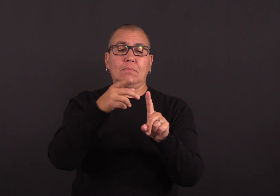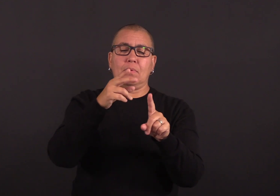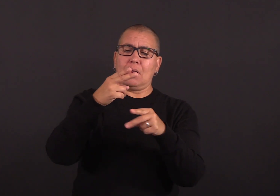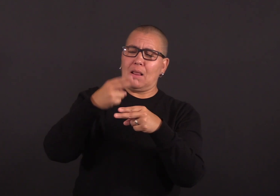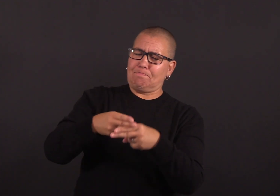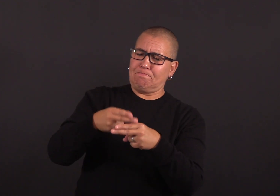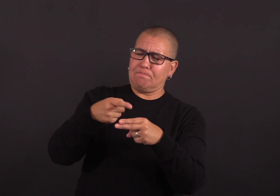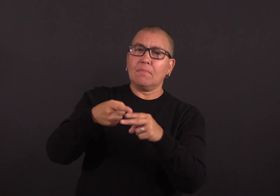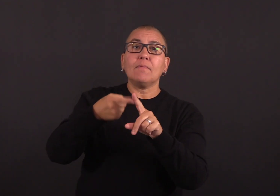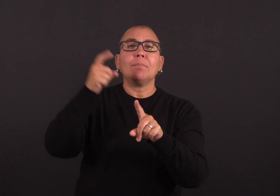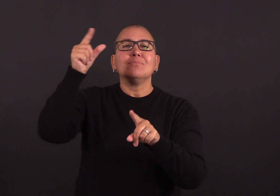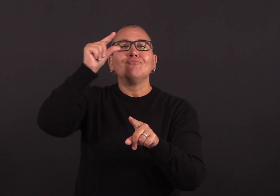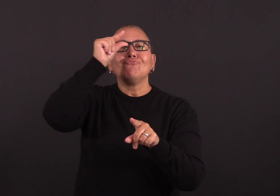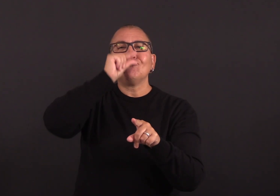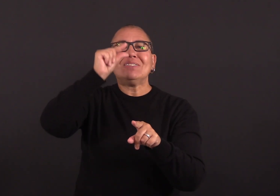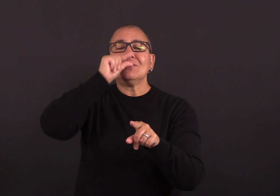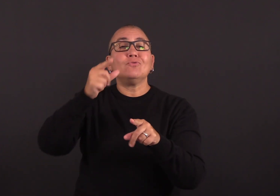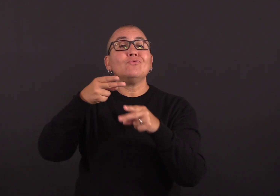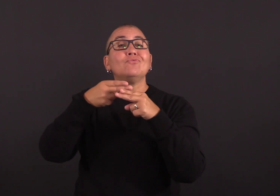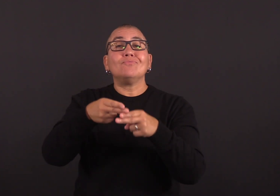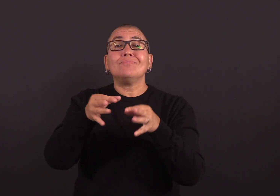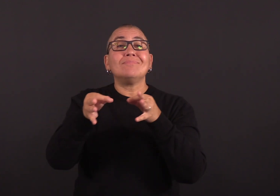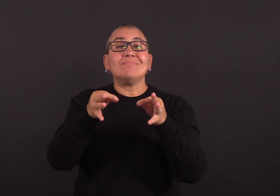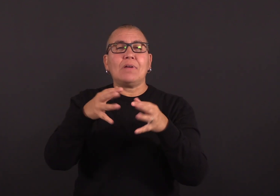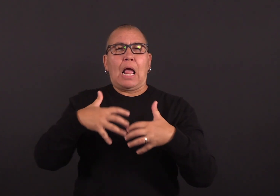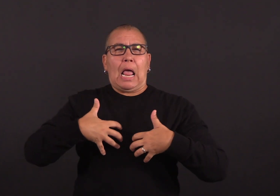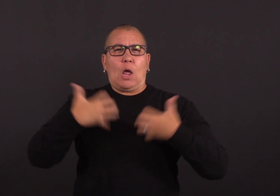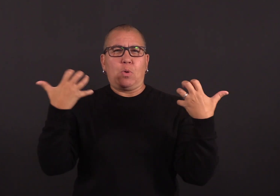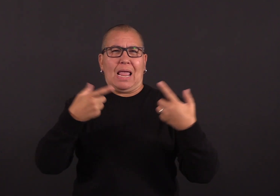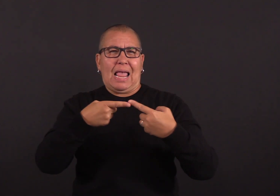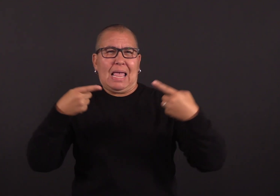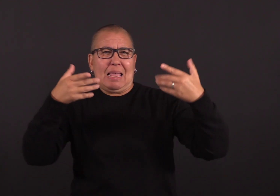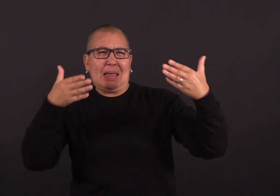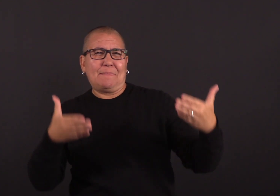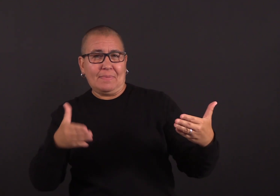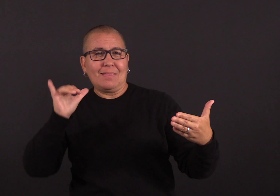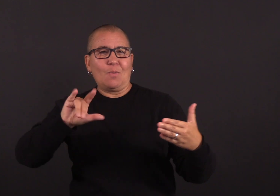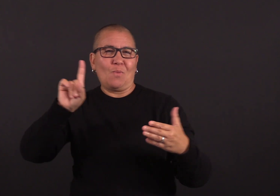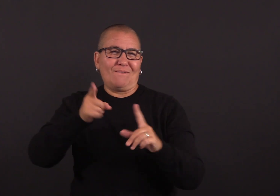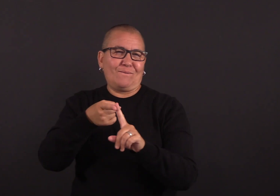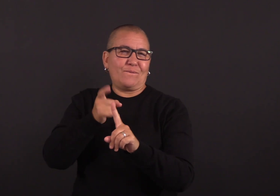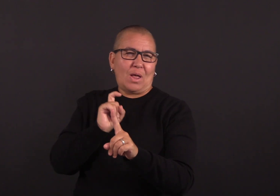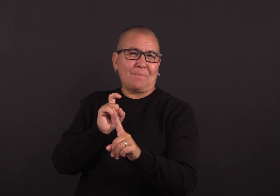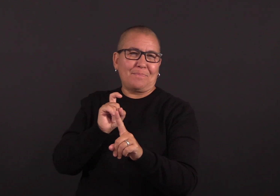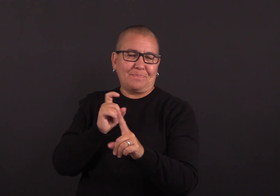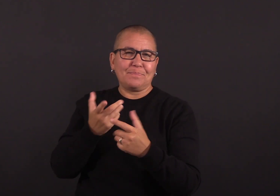or, informally, Eris (nicknamed after the Greek goddess of strife and discord). A descendant